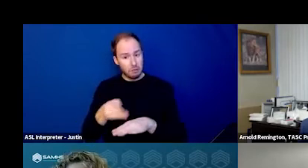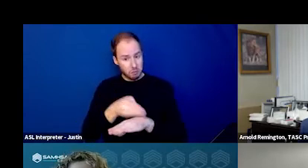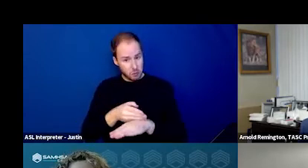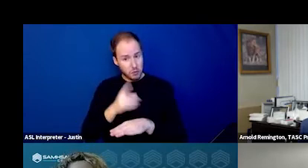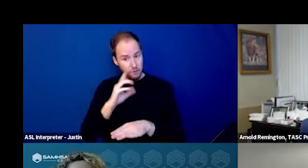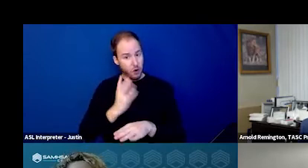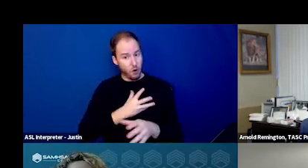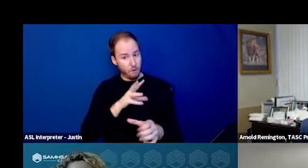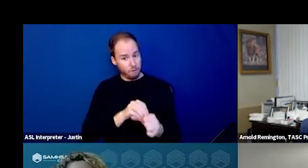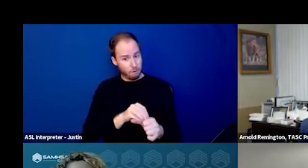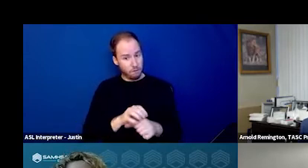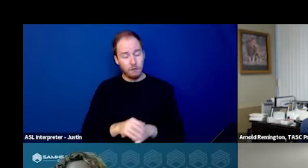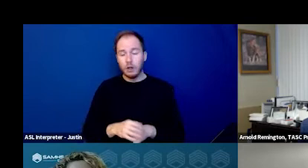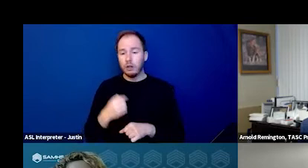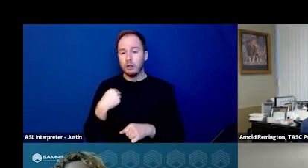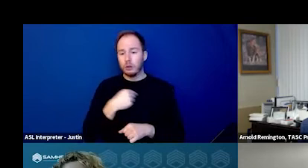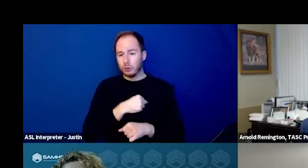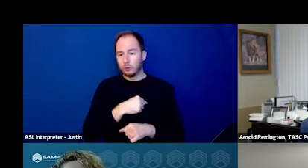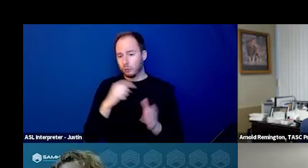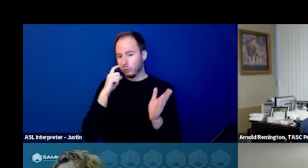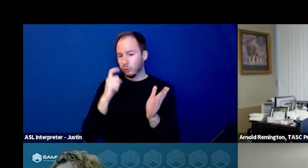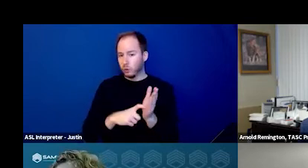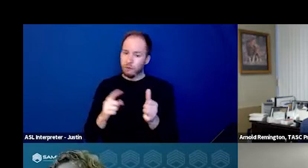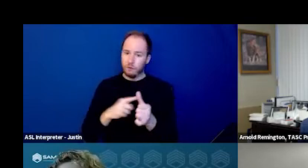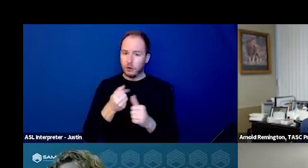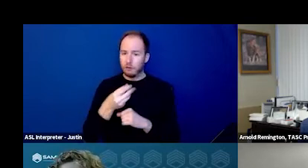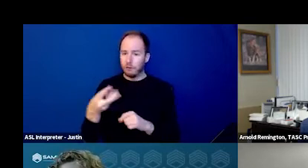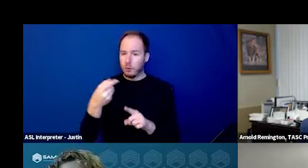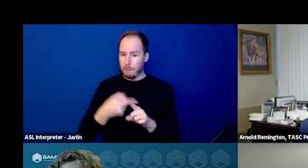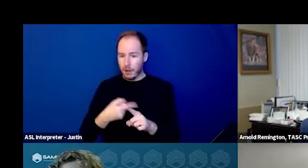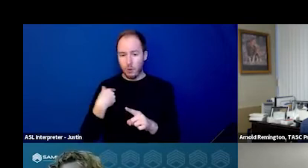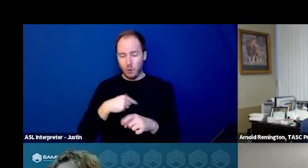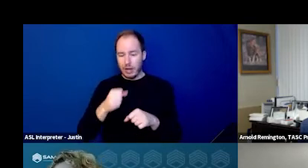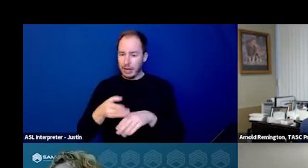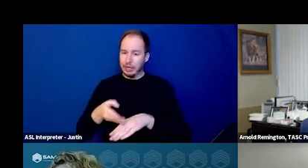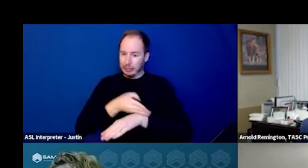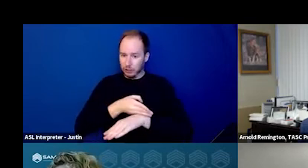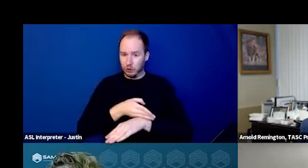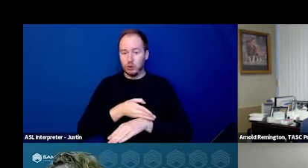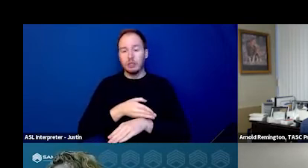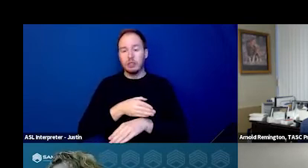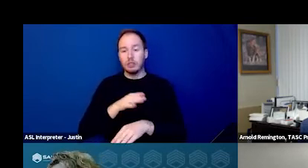We see that within the first few months, we've been able to increase engagement to 55%.